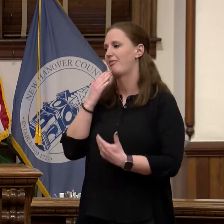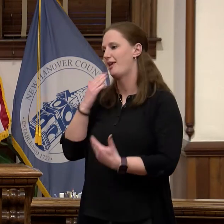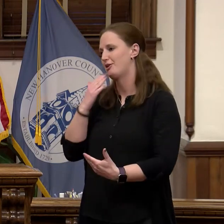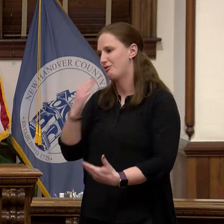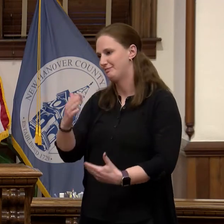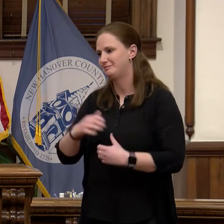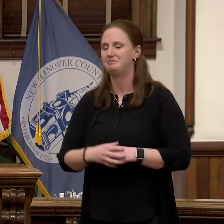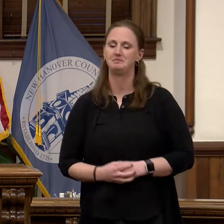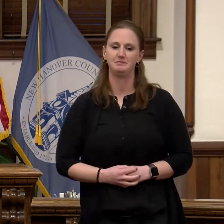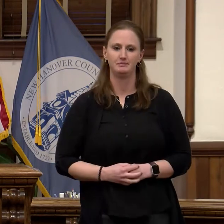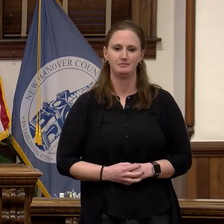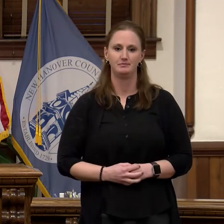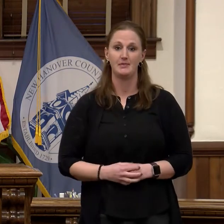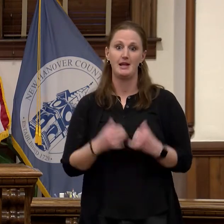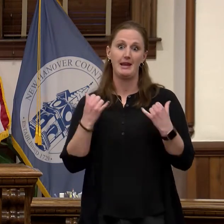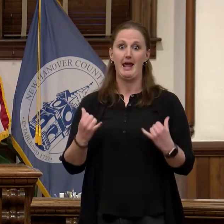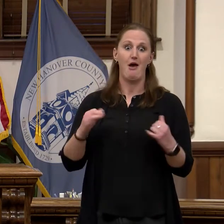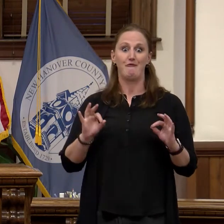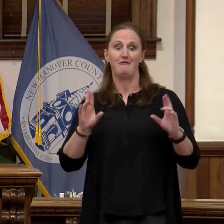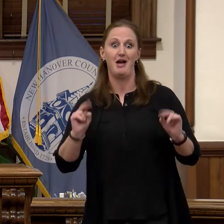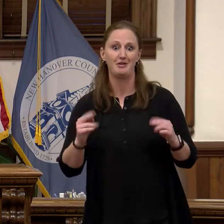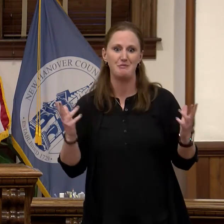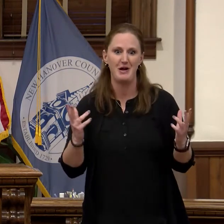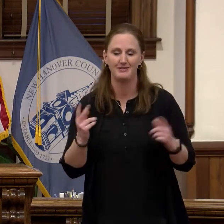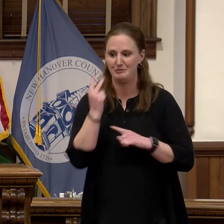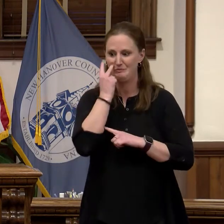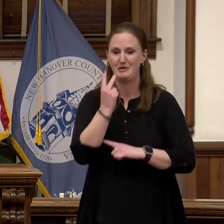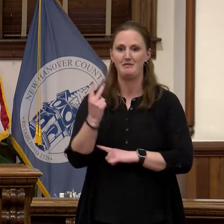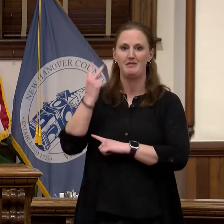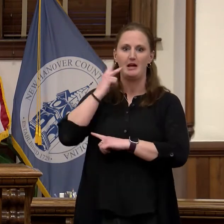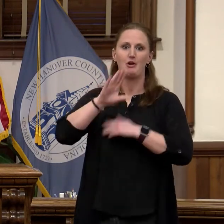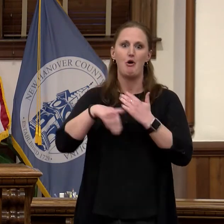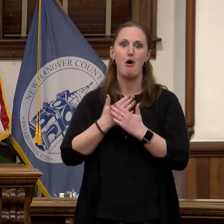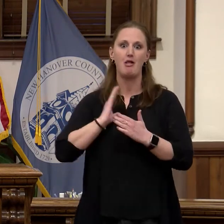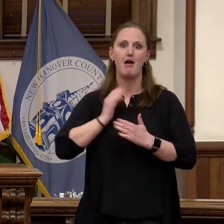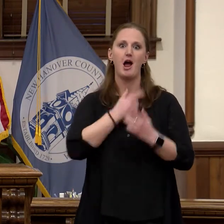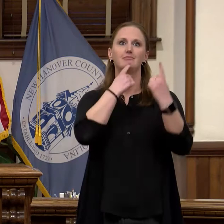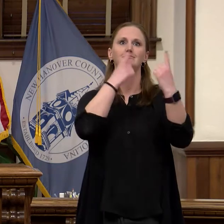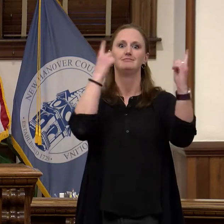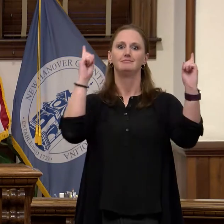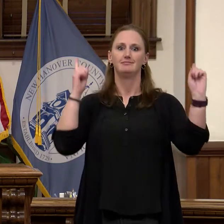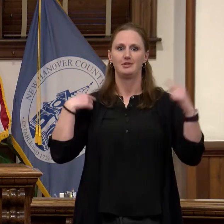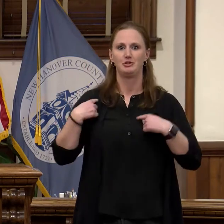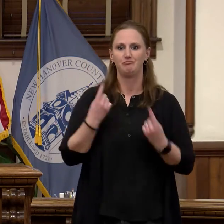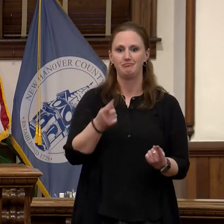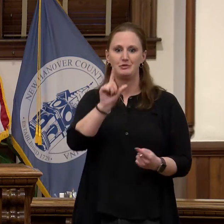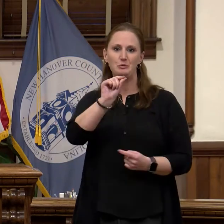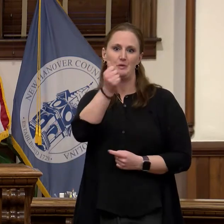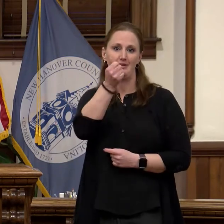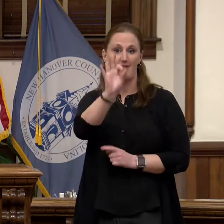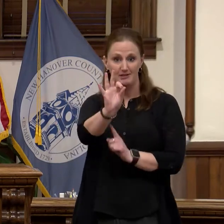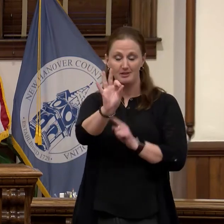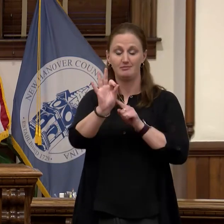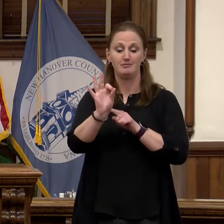Now's the fun part reflecting on all of our successes. In 2019 we completed